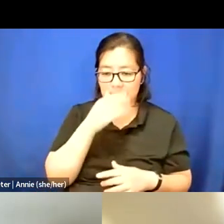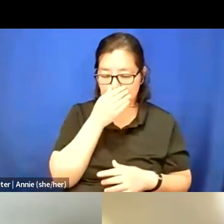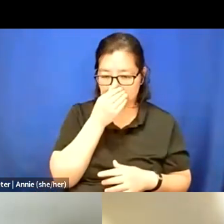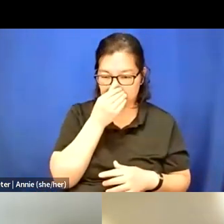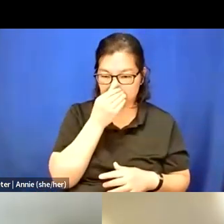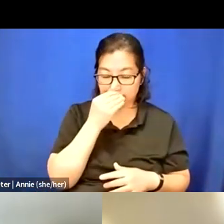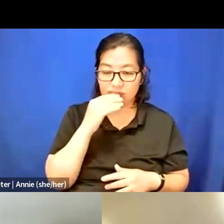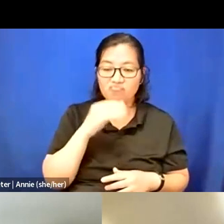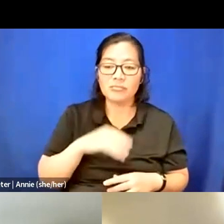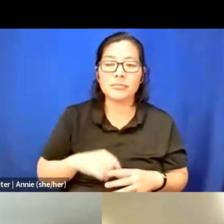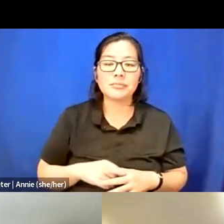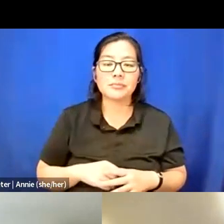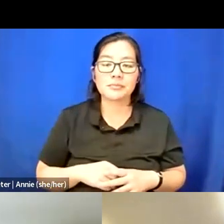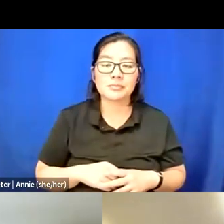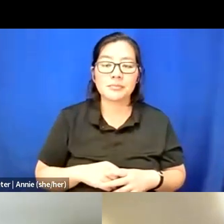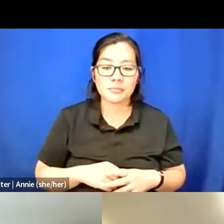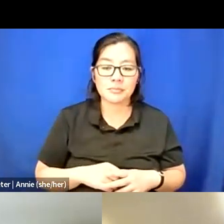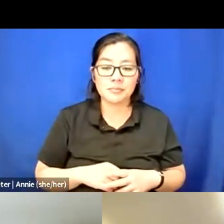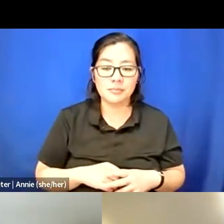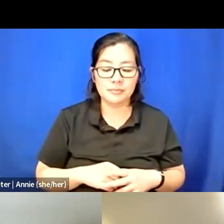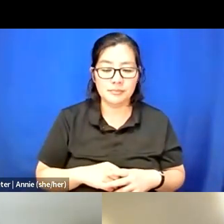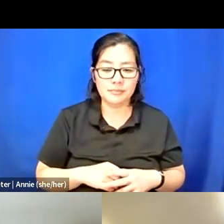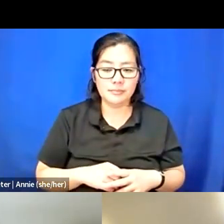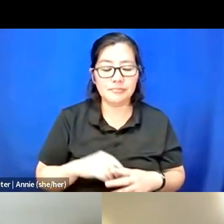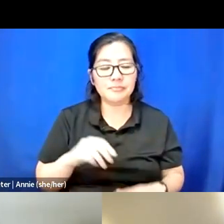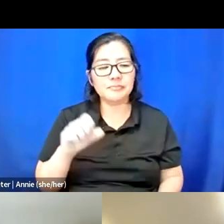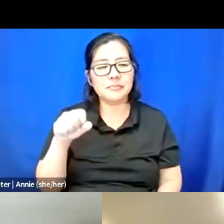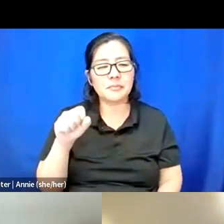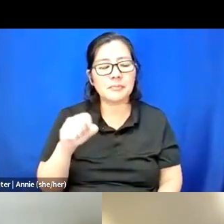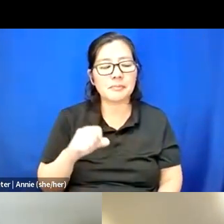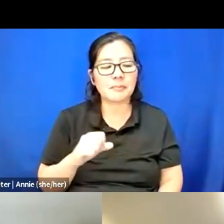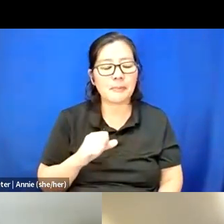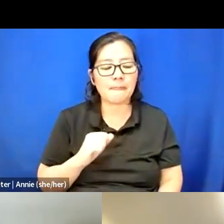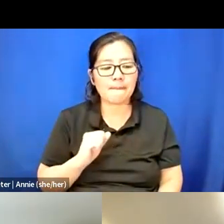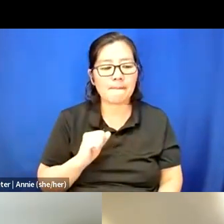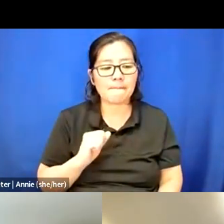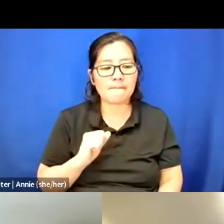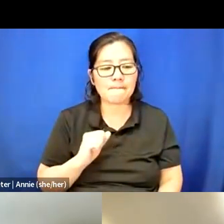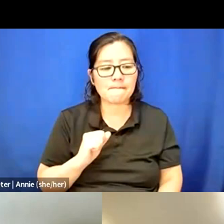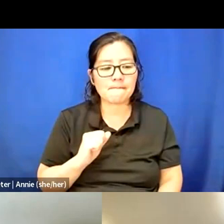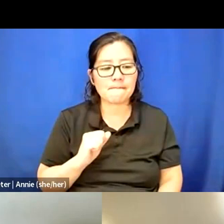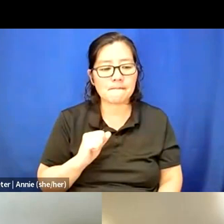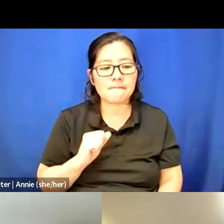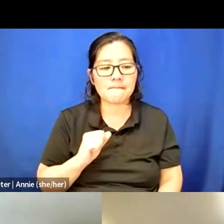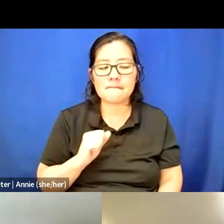Yeah. Yeah, I think just, yeah, remembering that there's